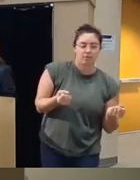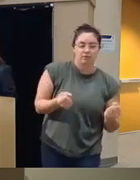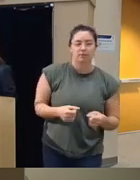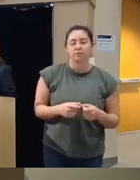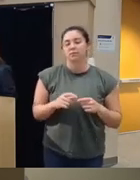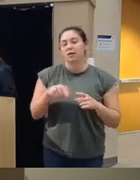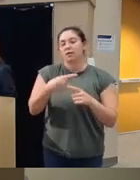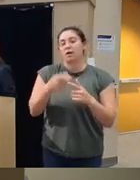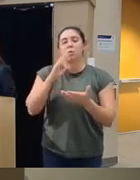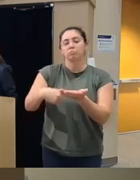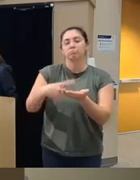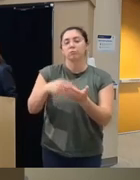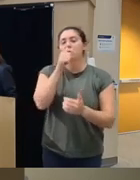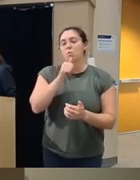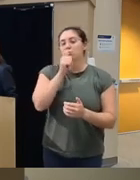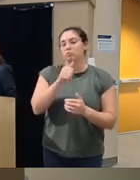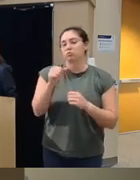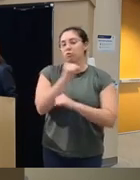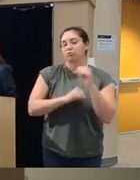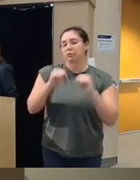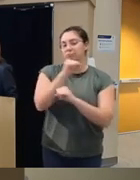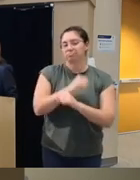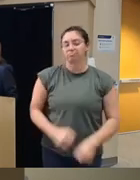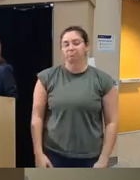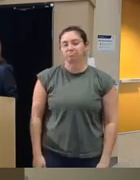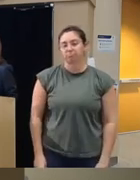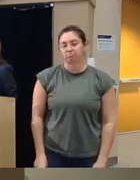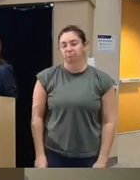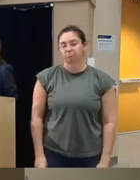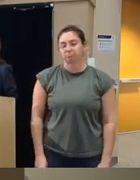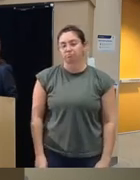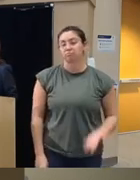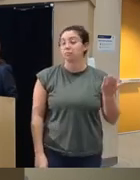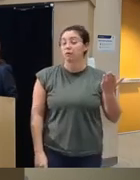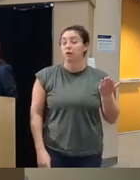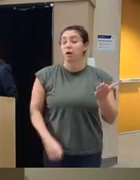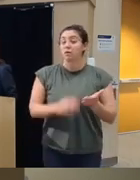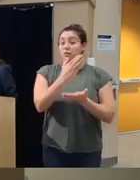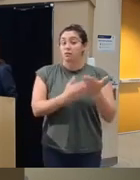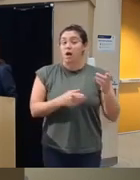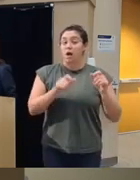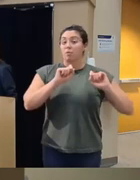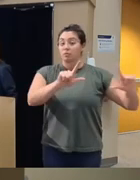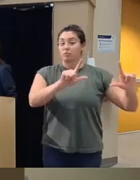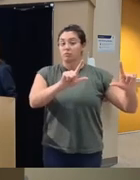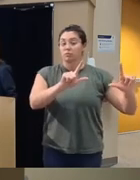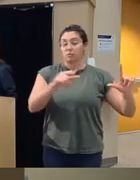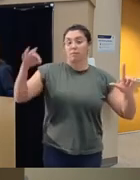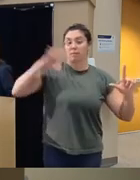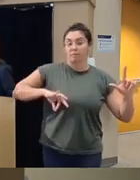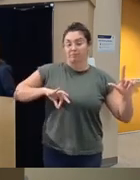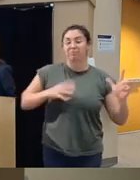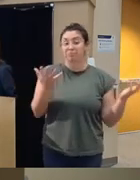strategies so some of the userfriendly uh assets of it is positive reinforcement